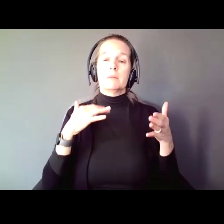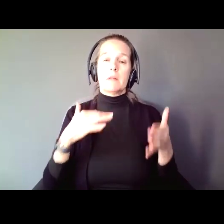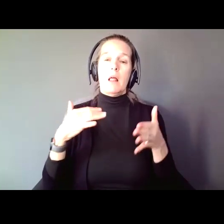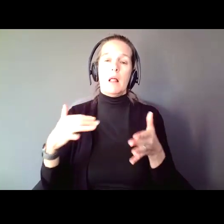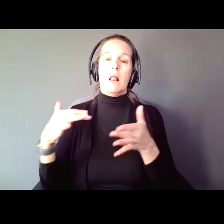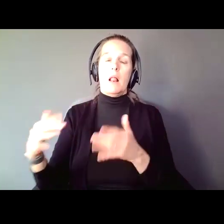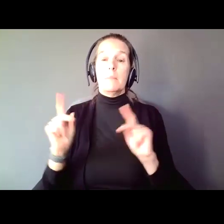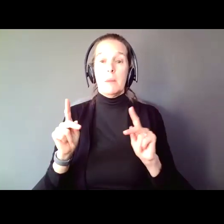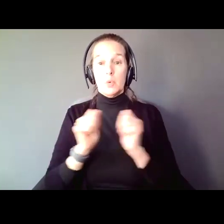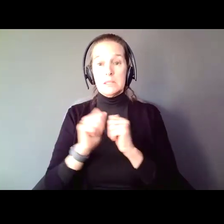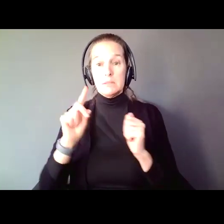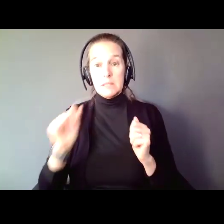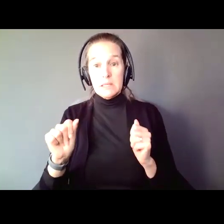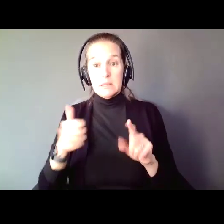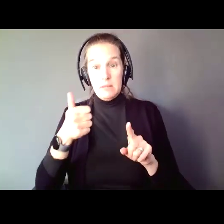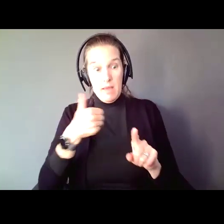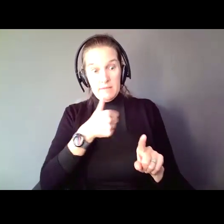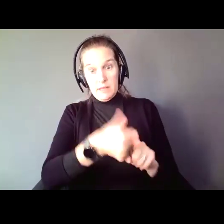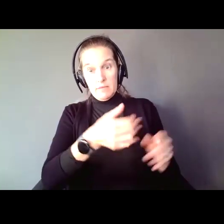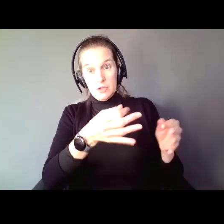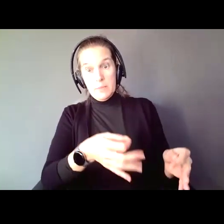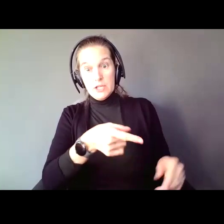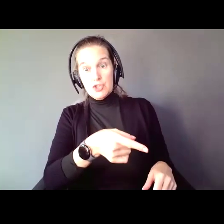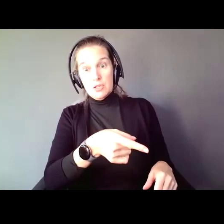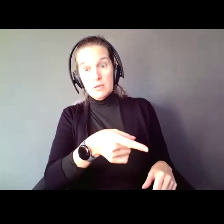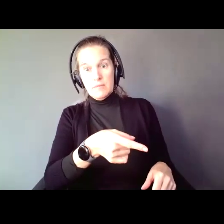who have more self determination, have a better quality of life. They are more likely to be